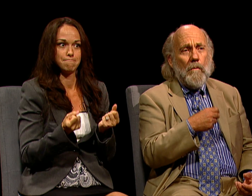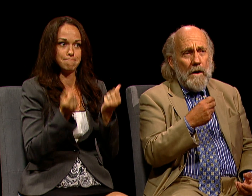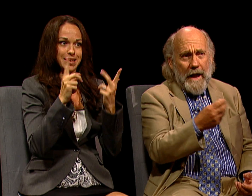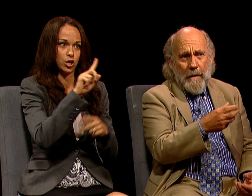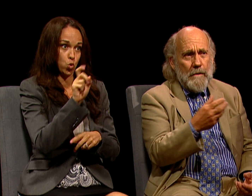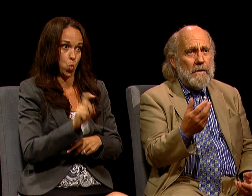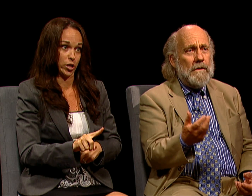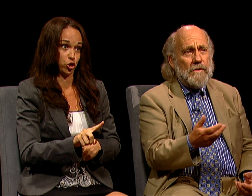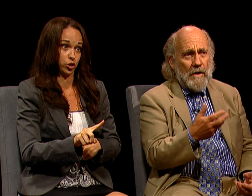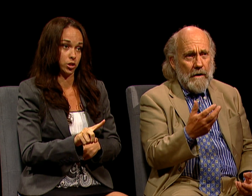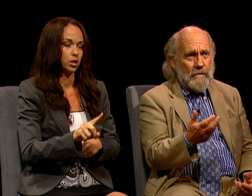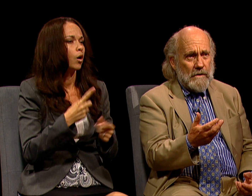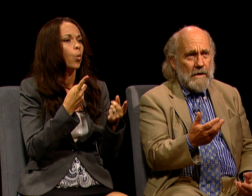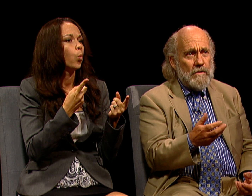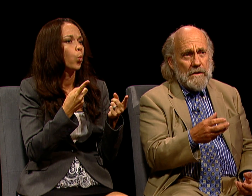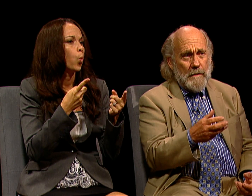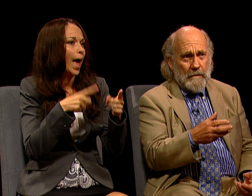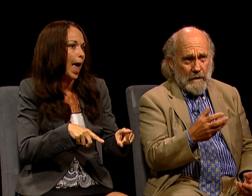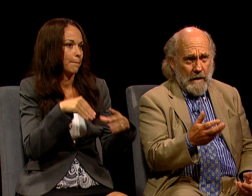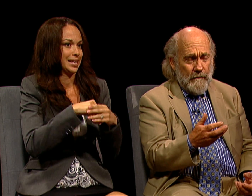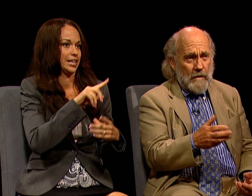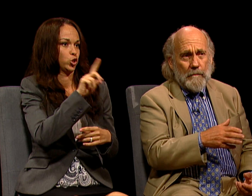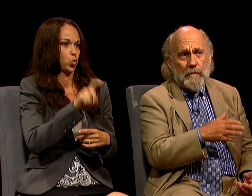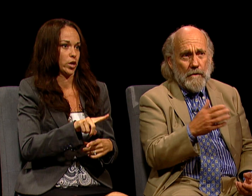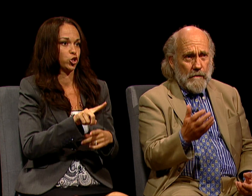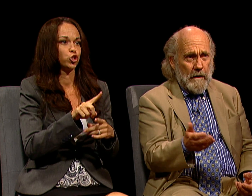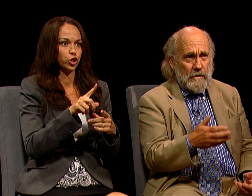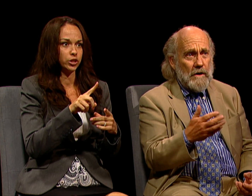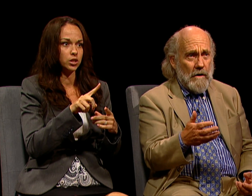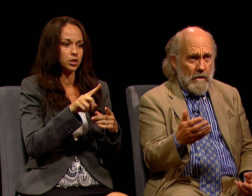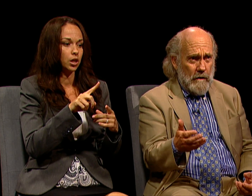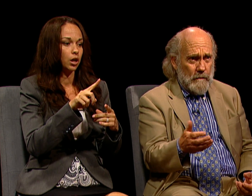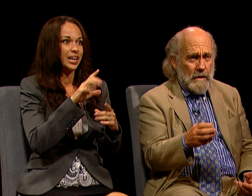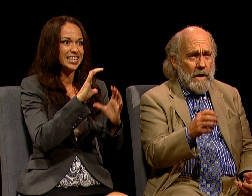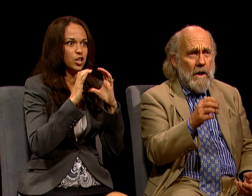WHAT HAPPENED IN HIS CONVERSATIONS ABOUT THE COVER-UP WITH H.R. HALDEMAN?